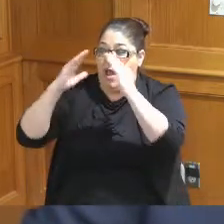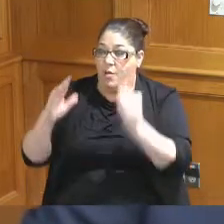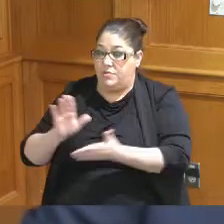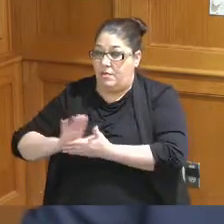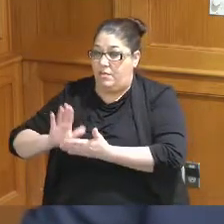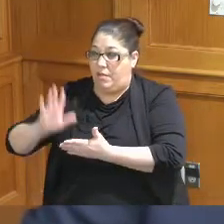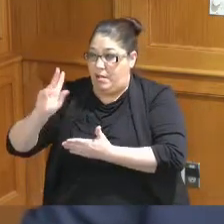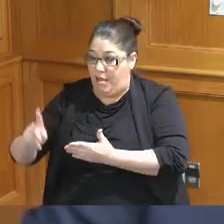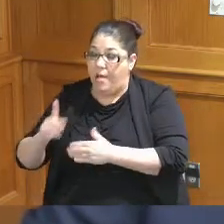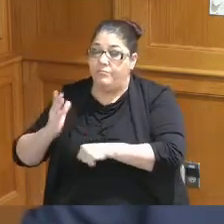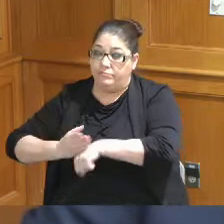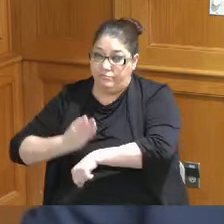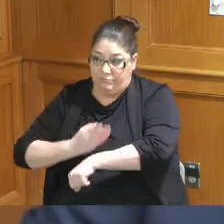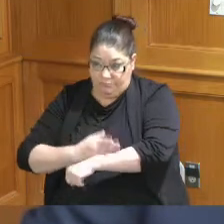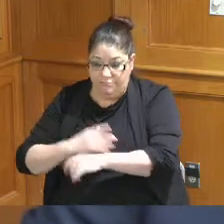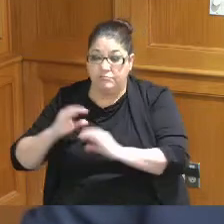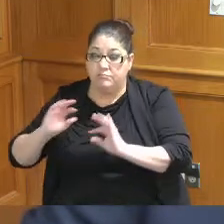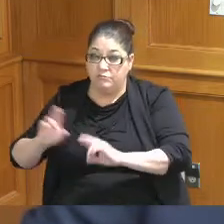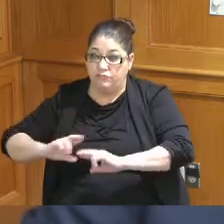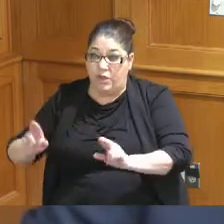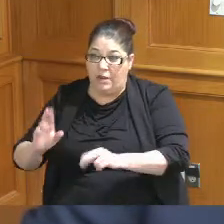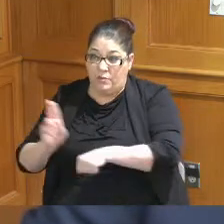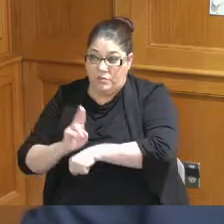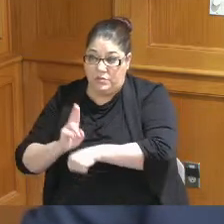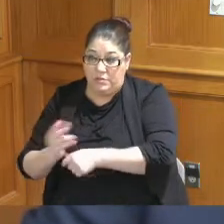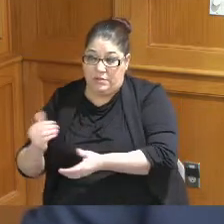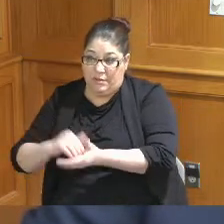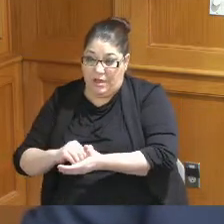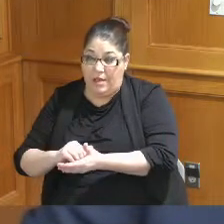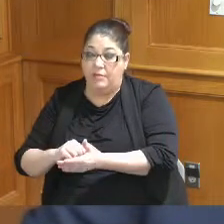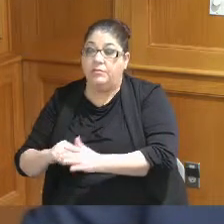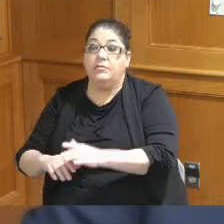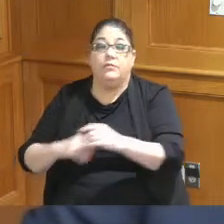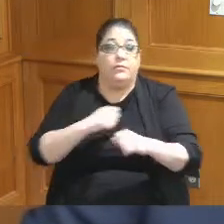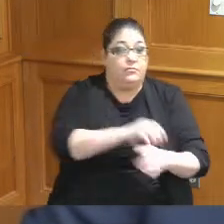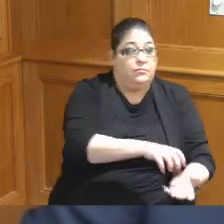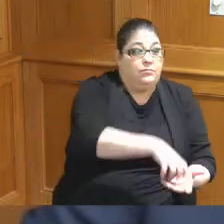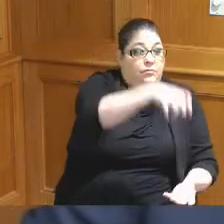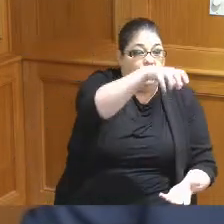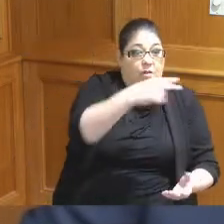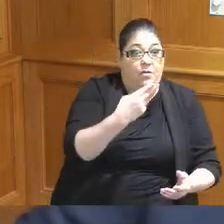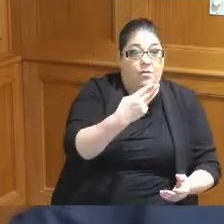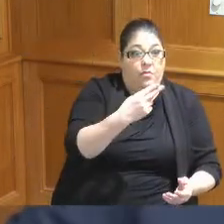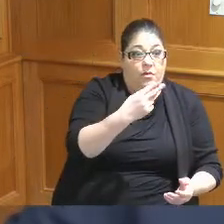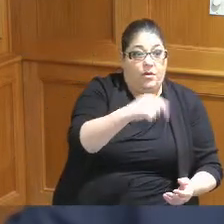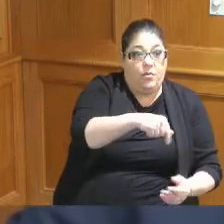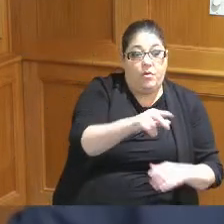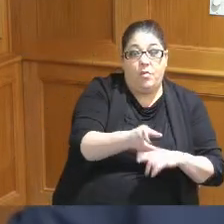is what we're doing and create the headquarter Hotel the whole reason the headquarter Hotel was